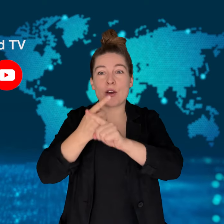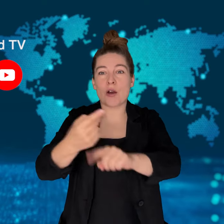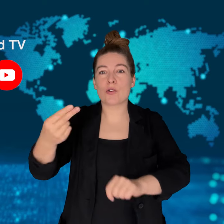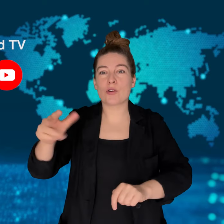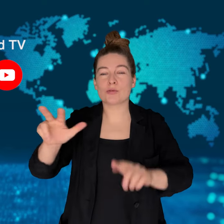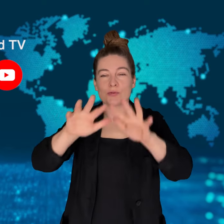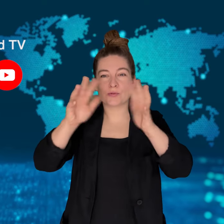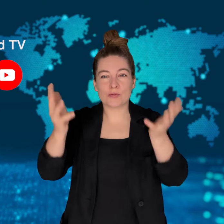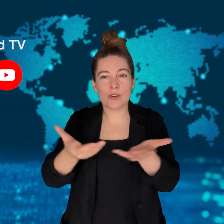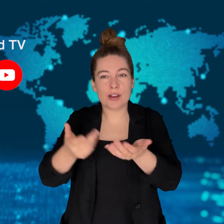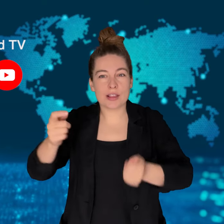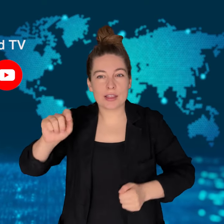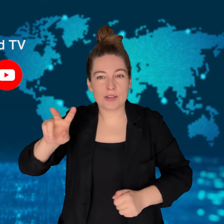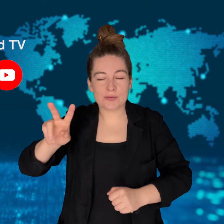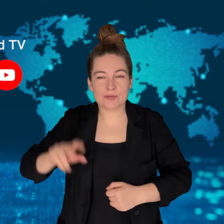get new video updates!